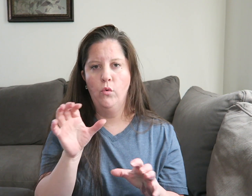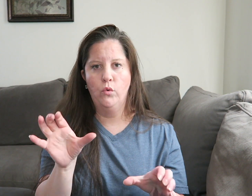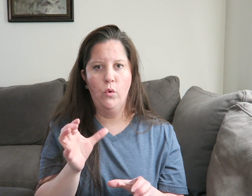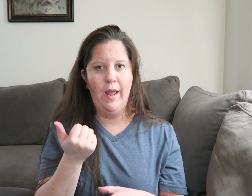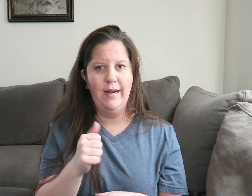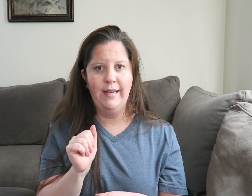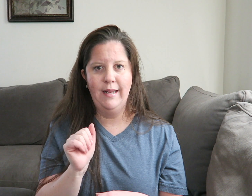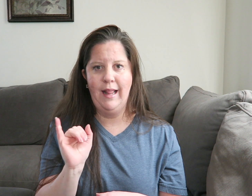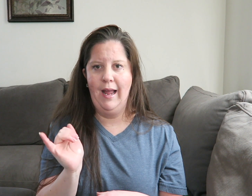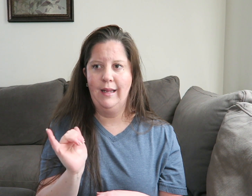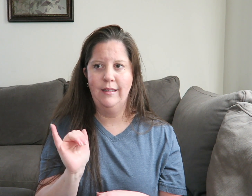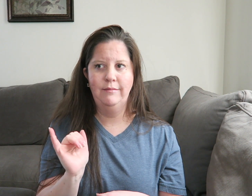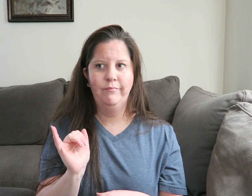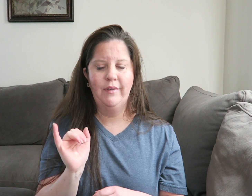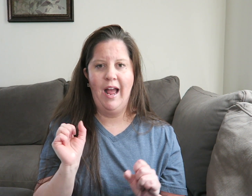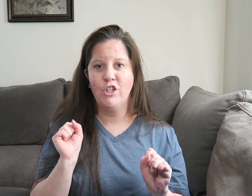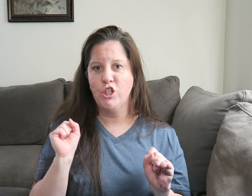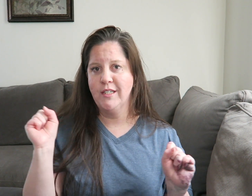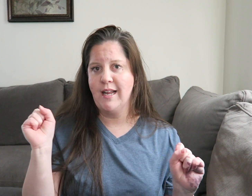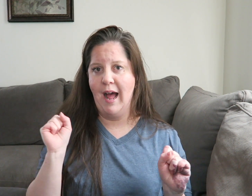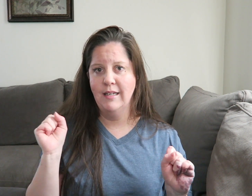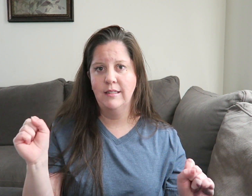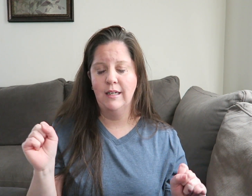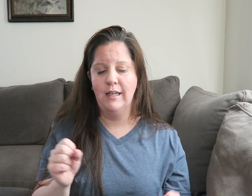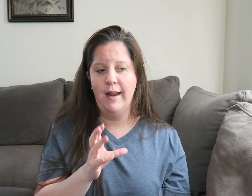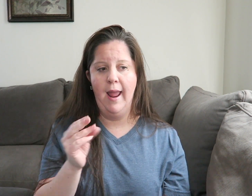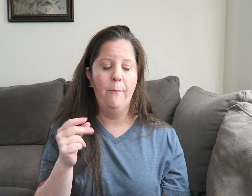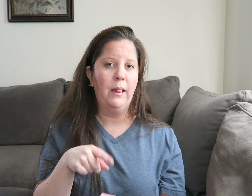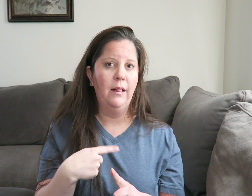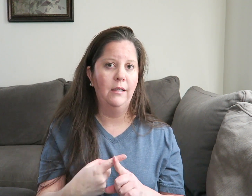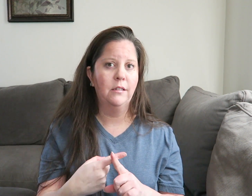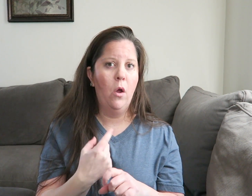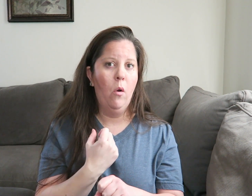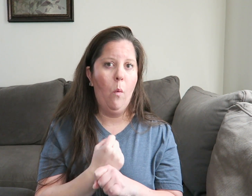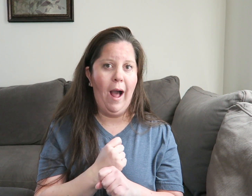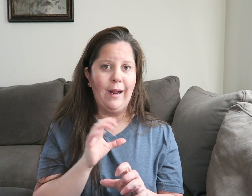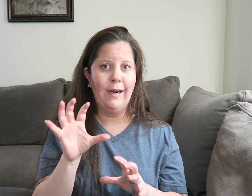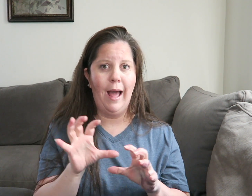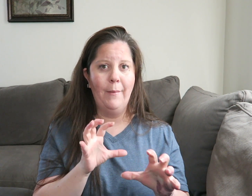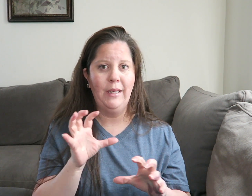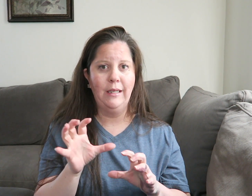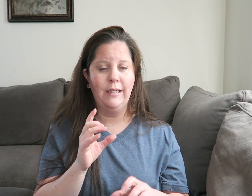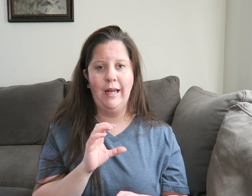Don't do any like exercising and plus rock climbing